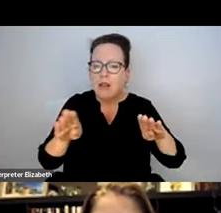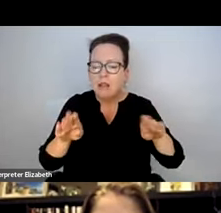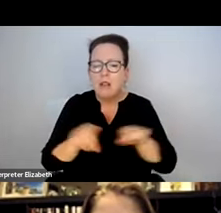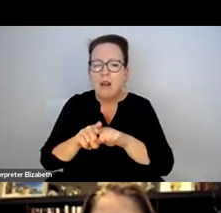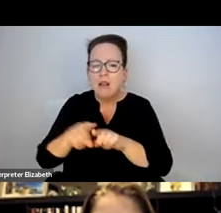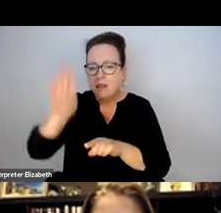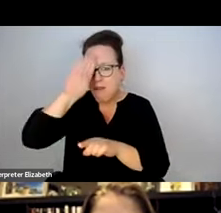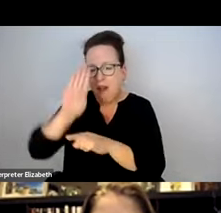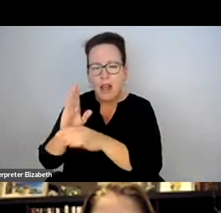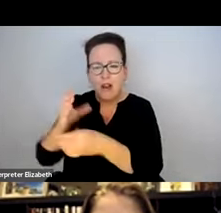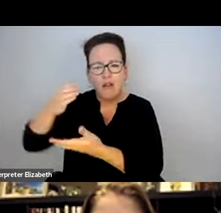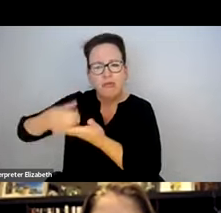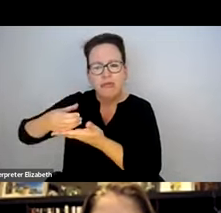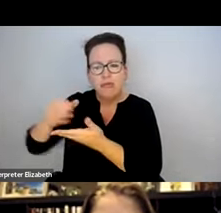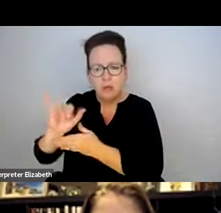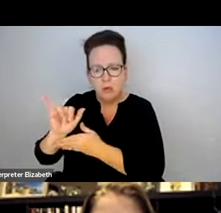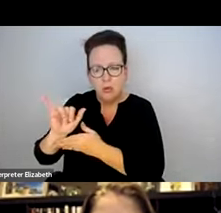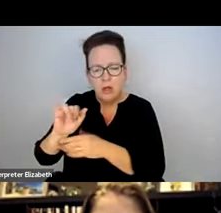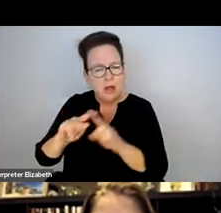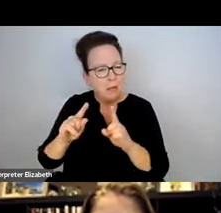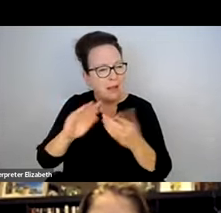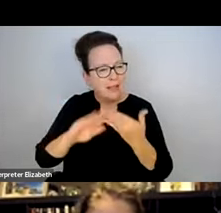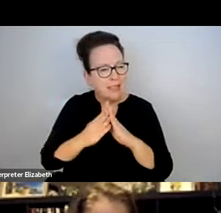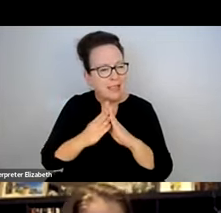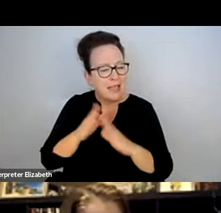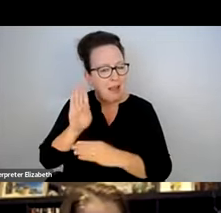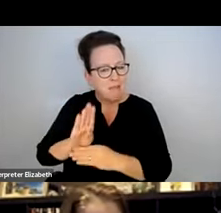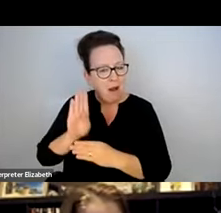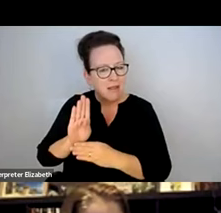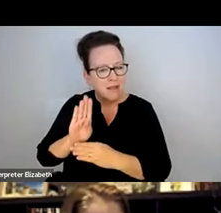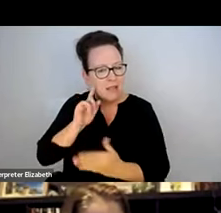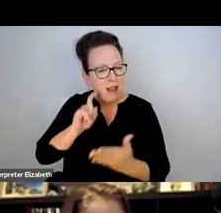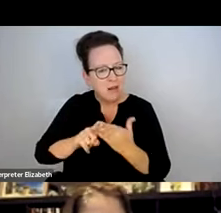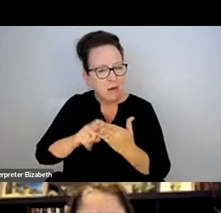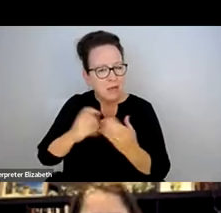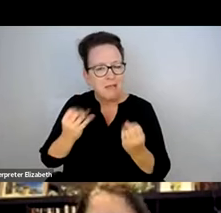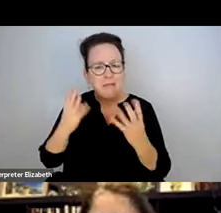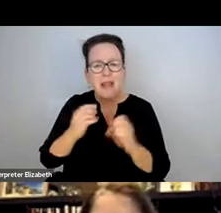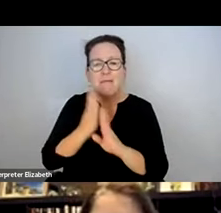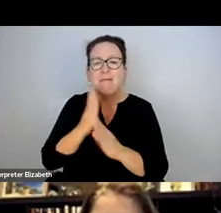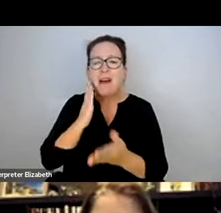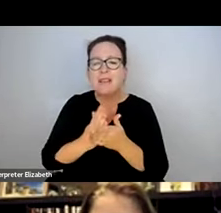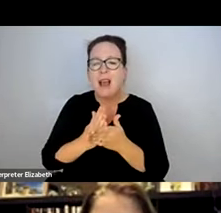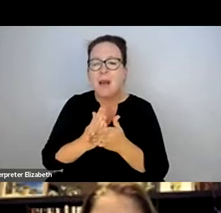TAKE CARE OF THINGS LIKE CURB CUTS AND FIRE HYDRANTS. PARTICULARLY IN THE CITY OF